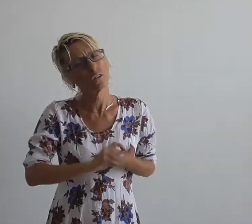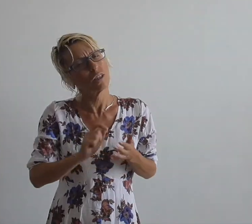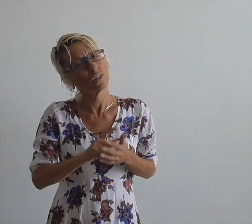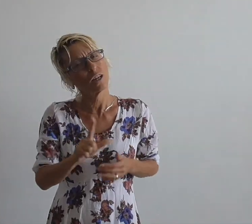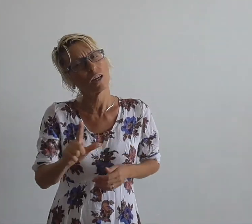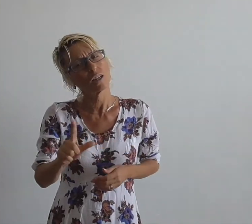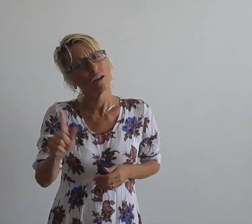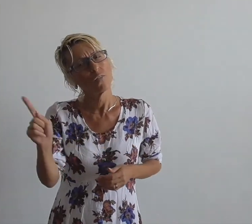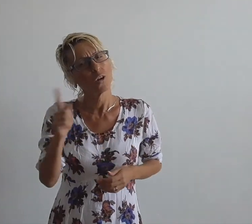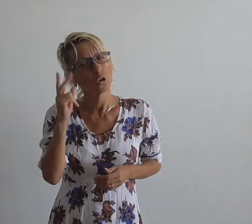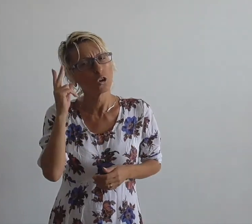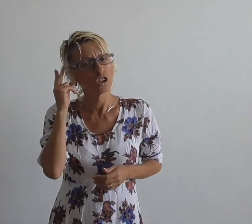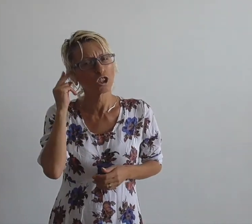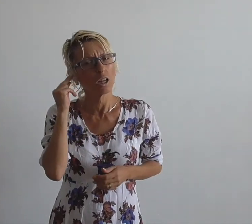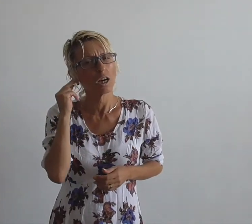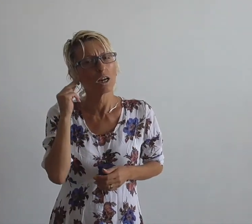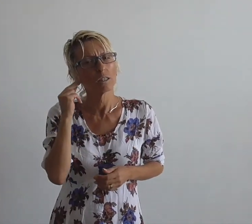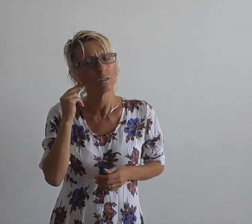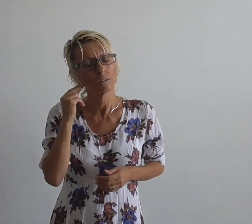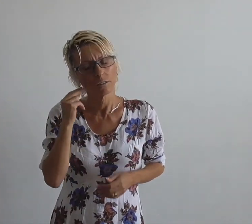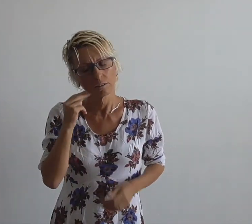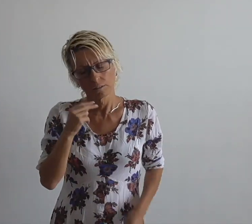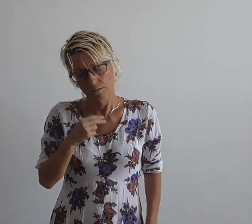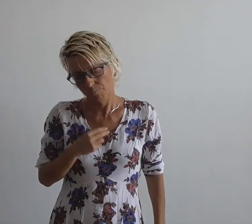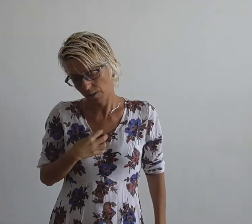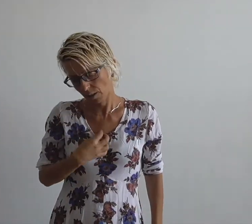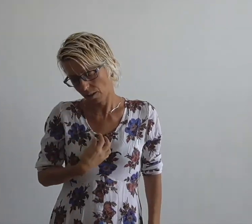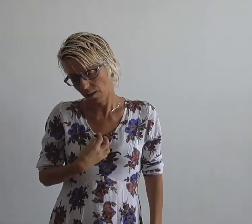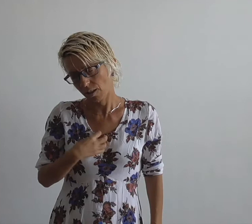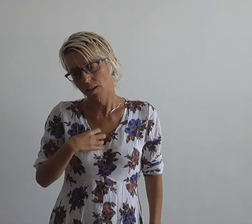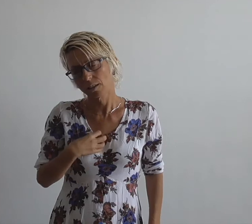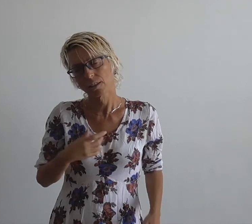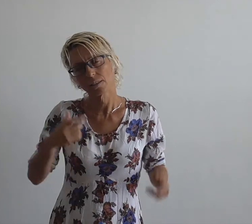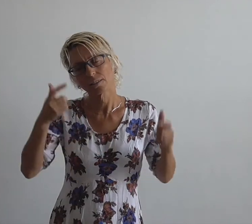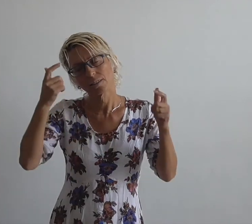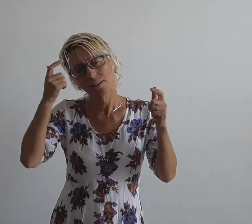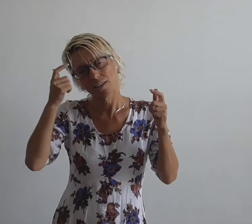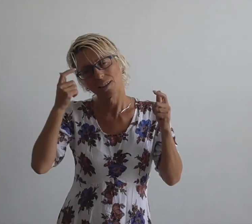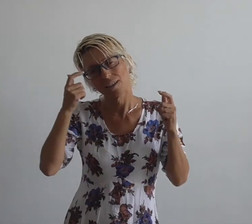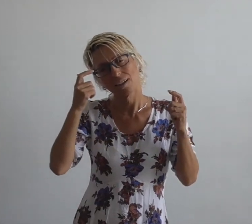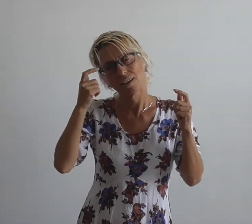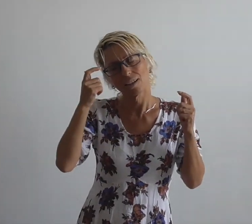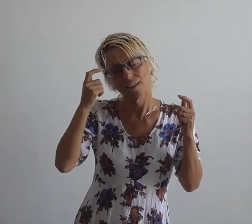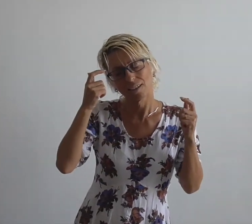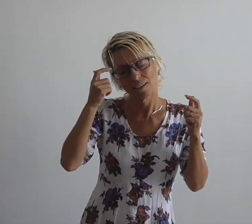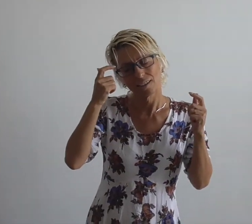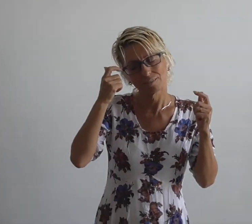And write to you, and whisper to you I miss you, princess